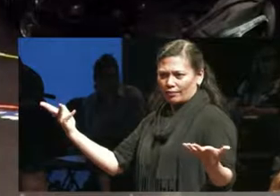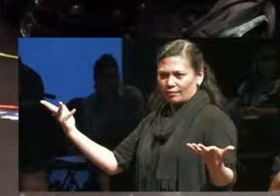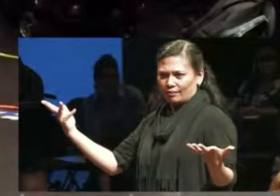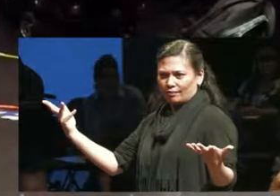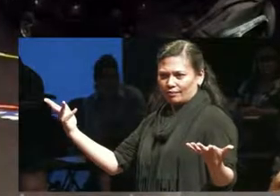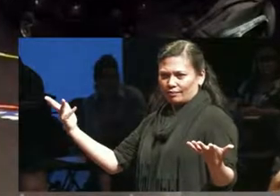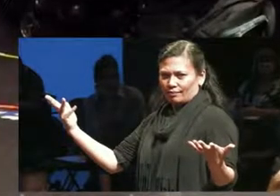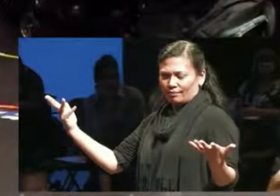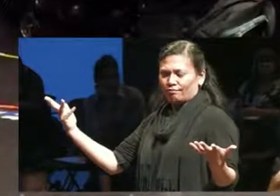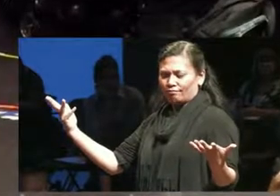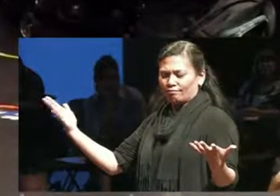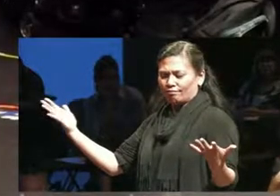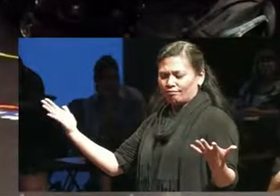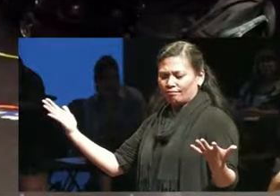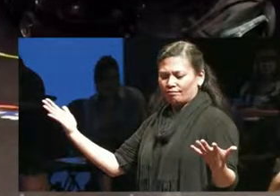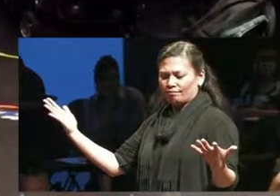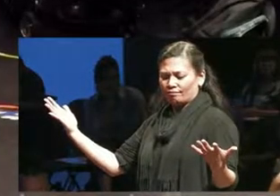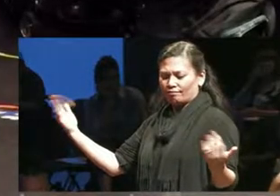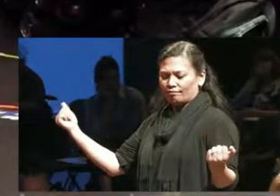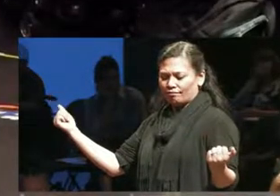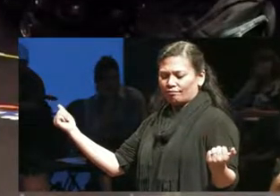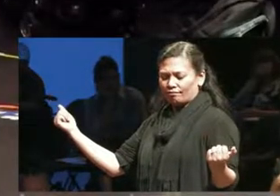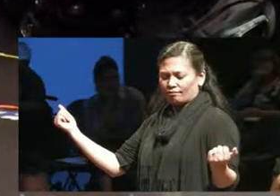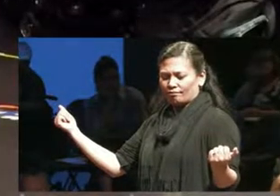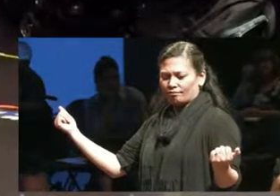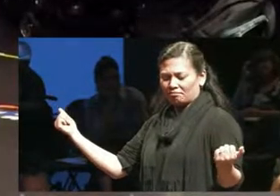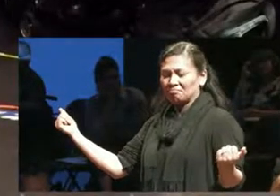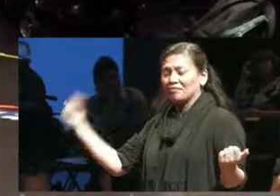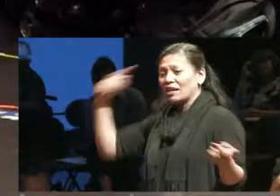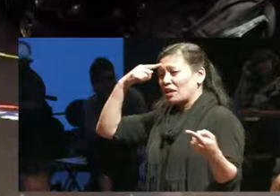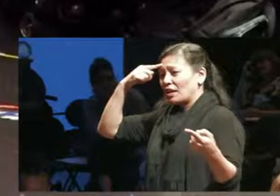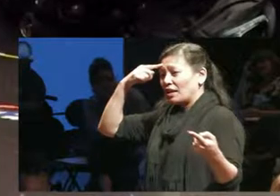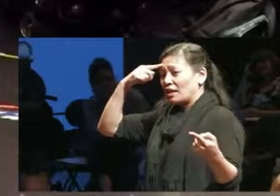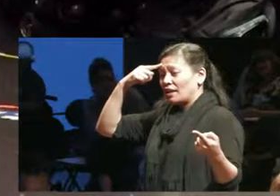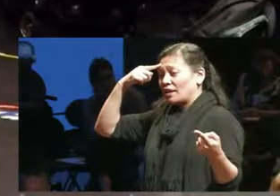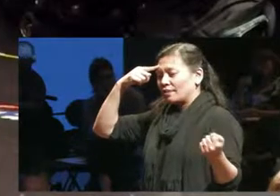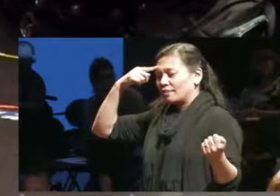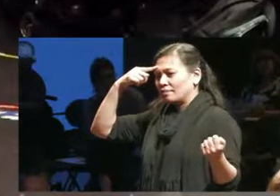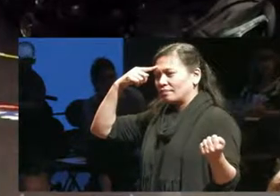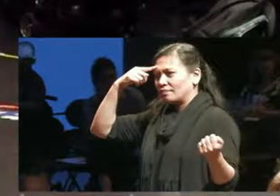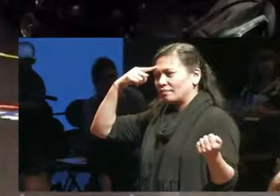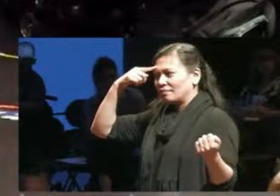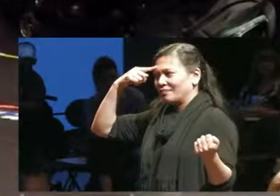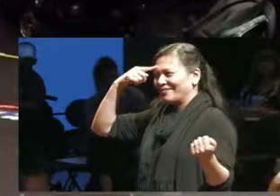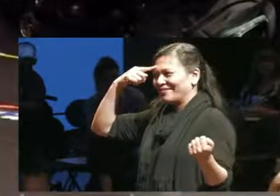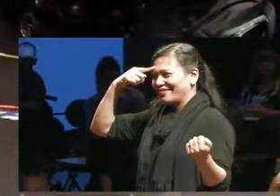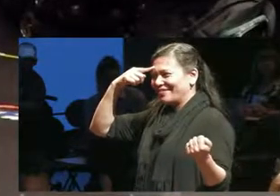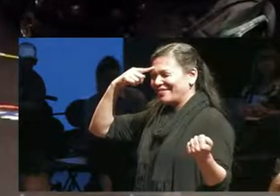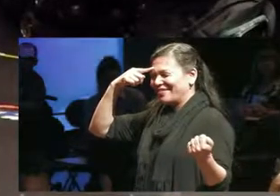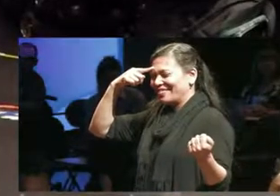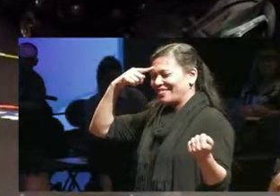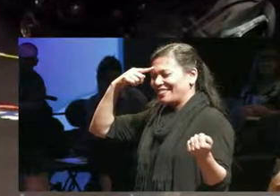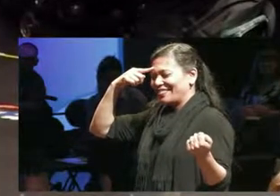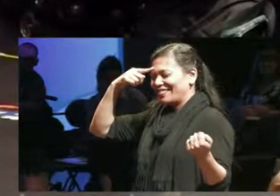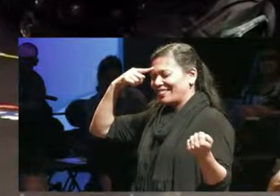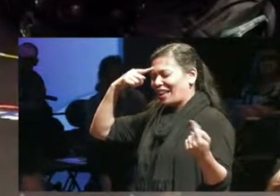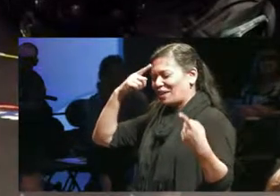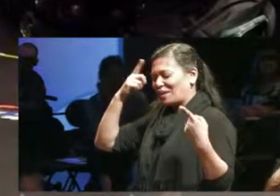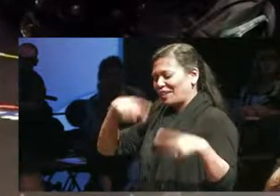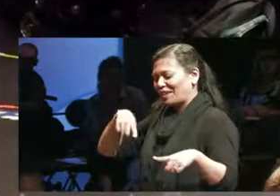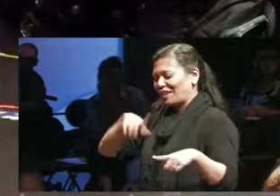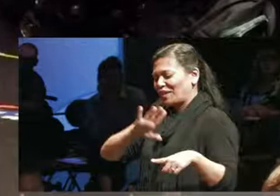yeah I again I sort of I I agree that I think that theater must be about